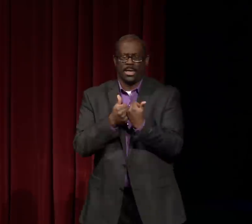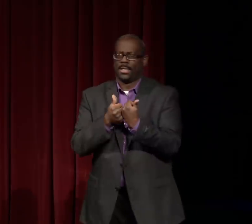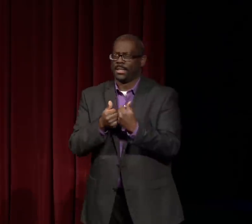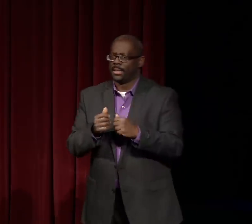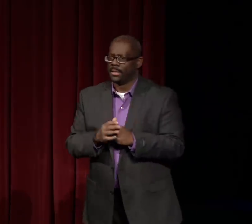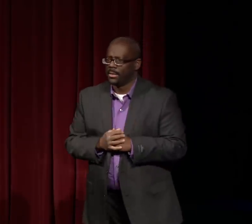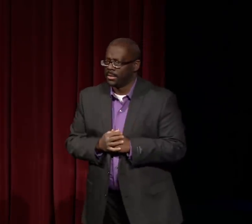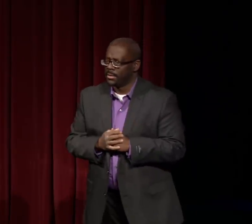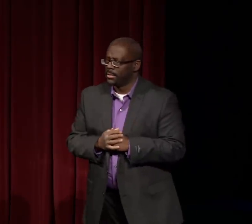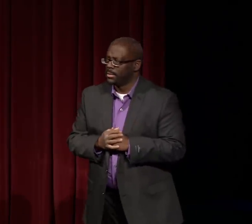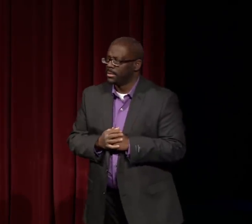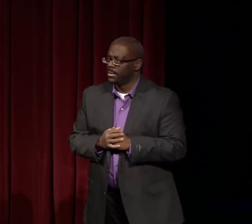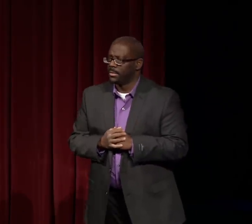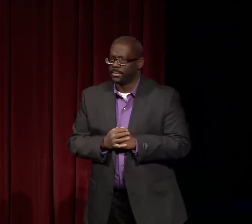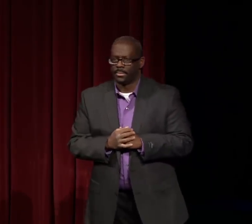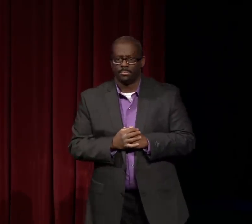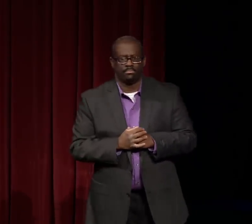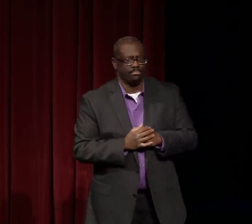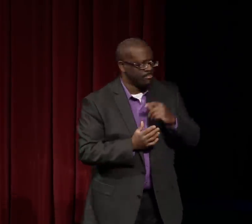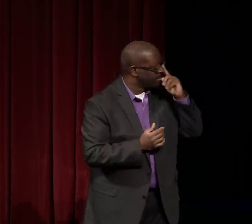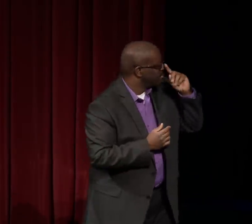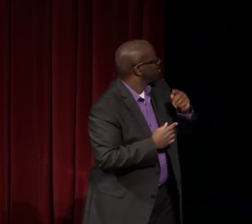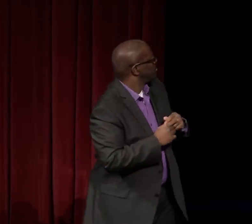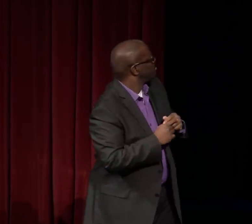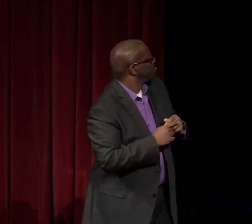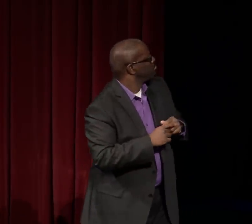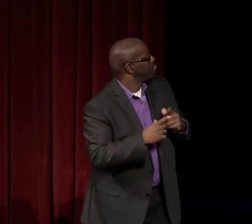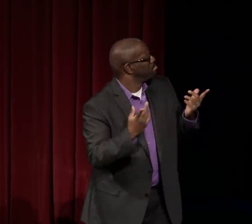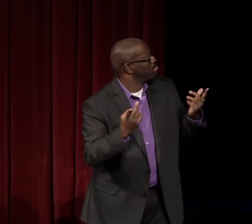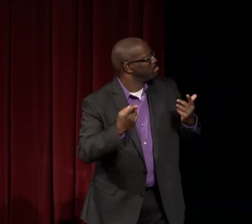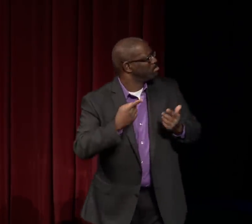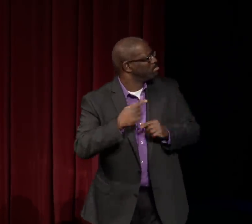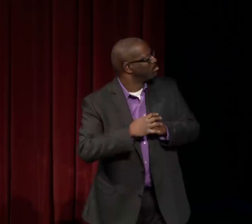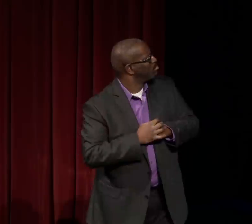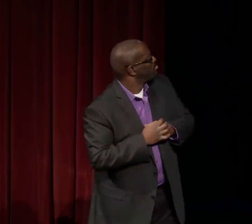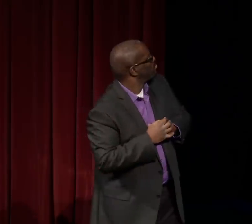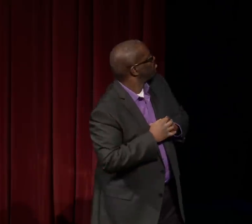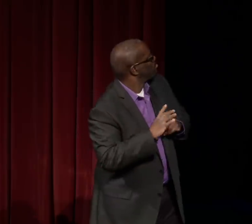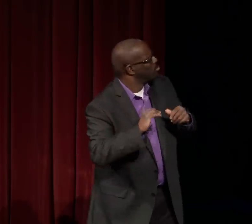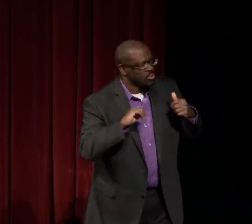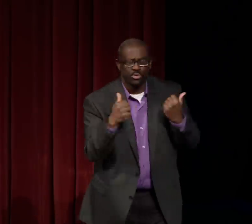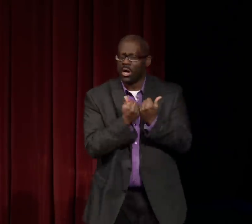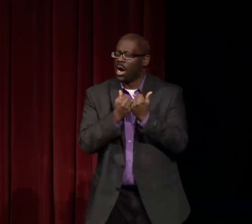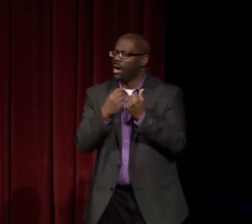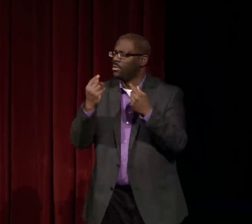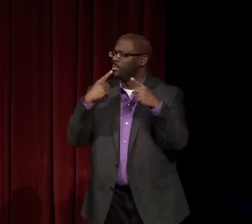63 to be precise.